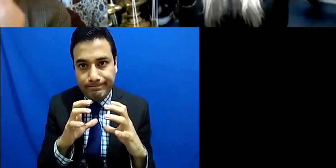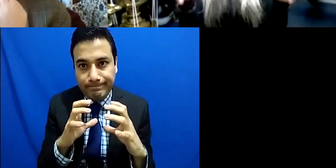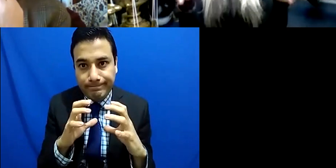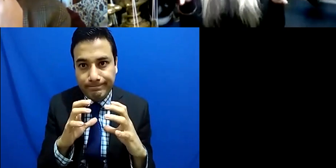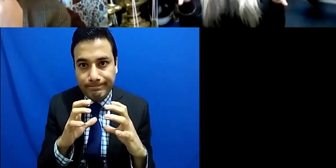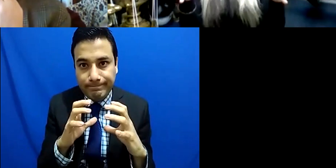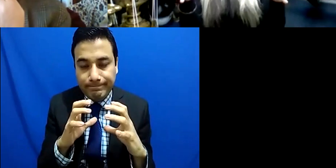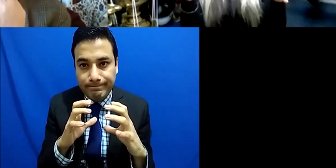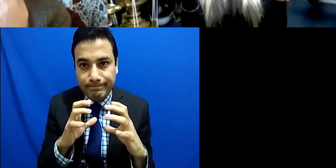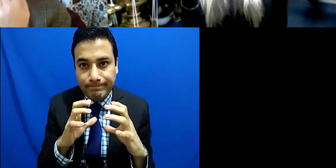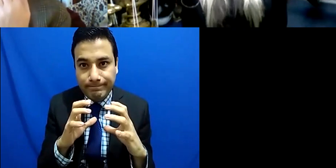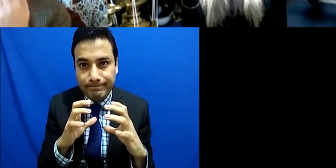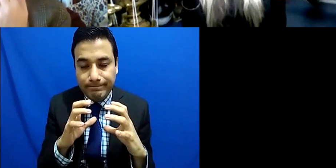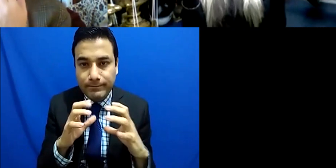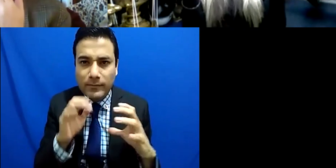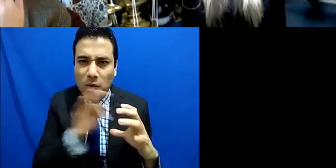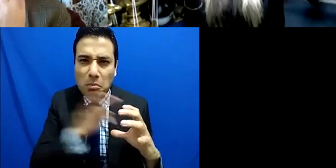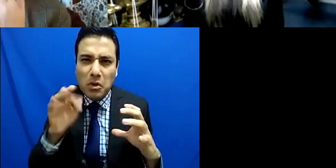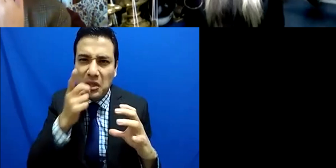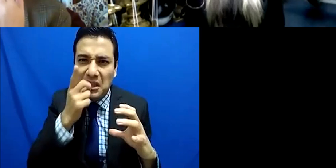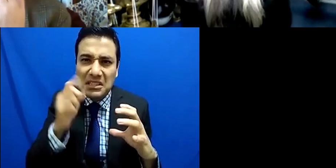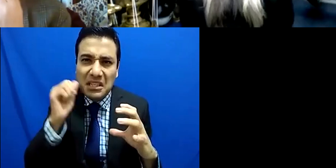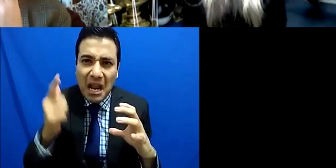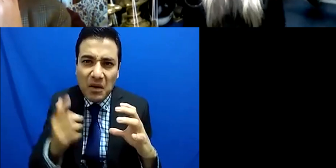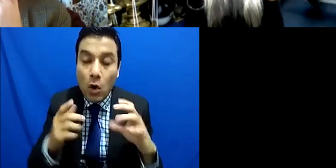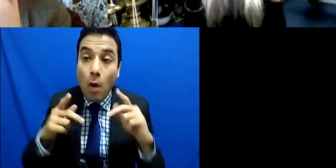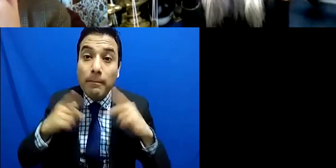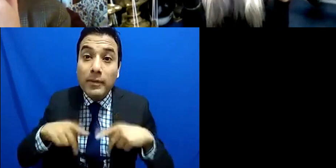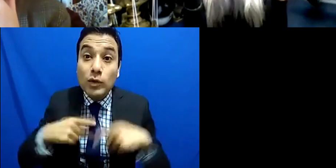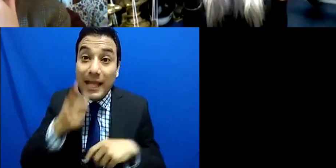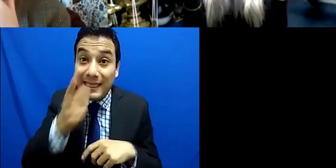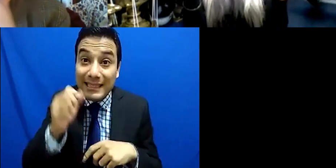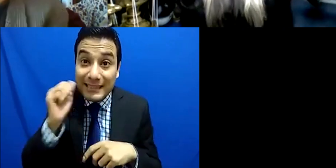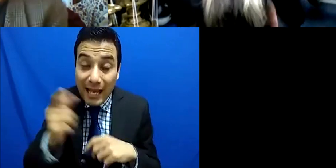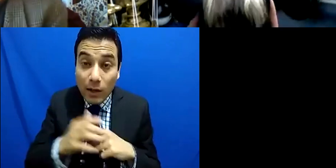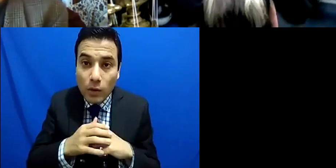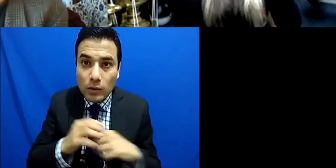say something and you begin to feel the rhythm of the words so, you could be holding the